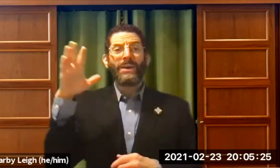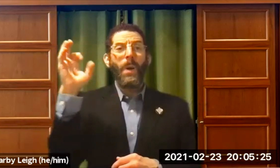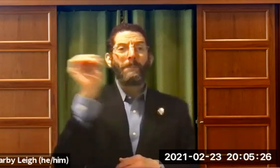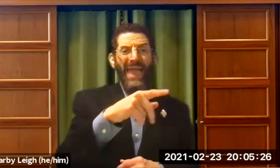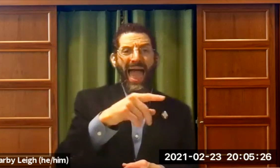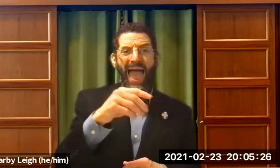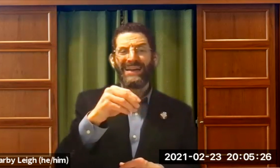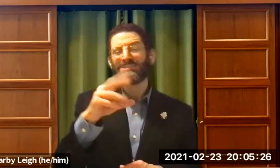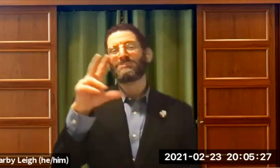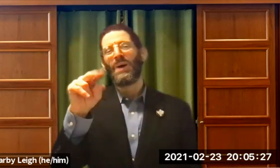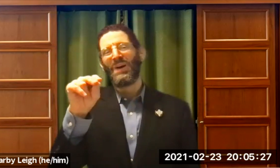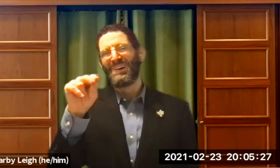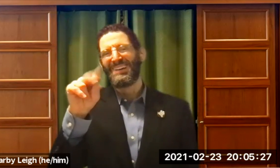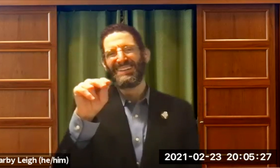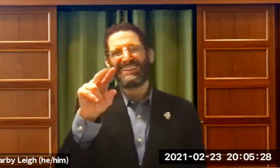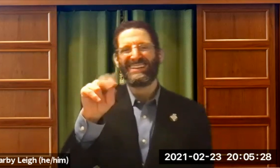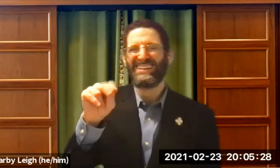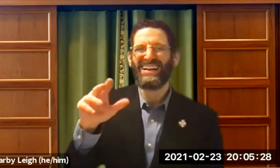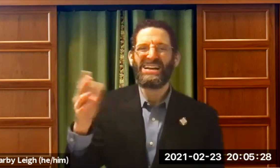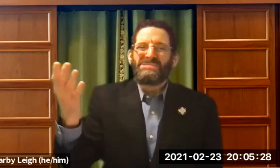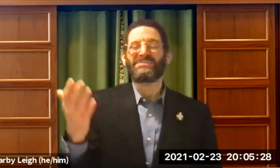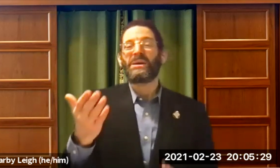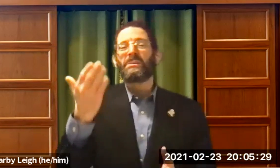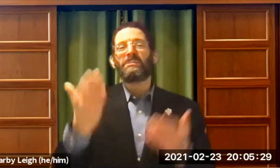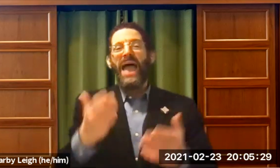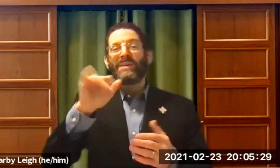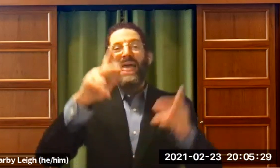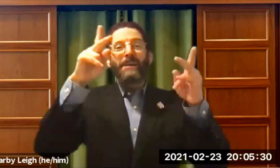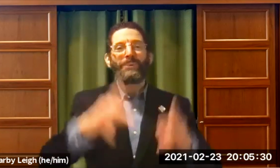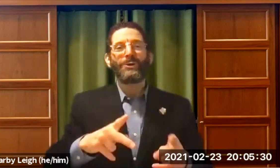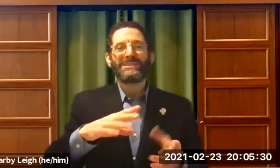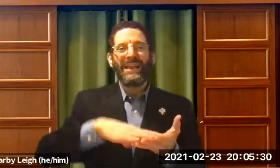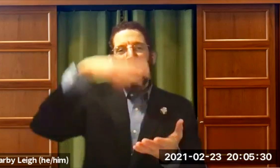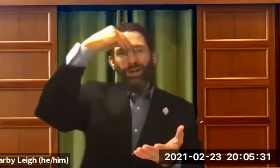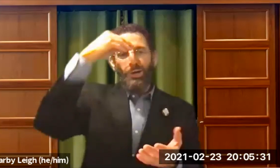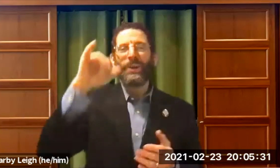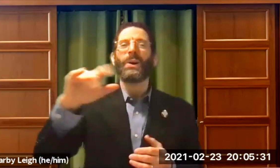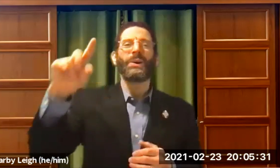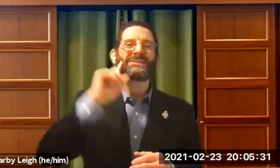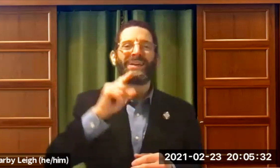And did I go back? No. Maybe that